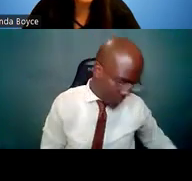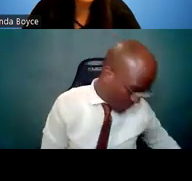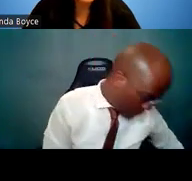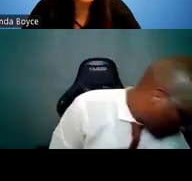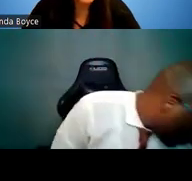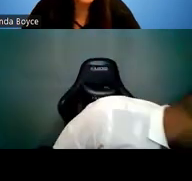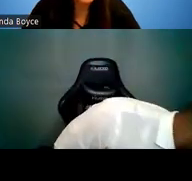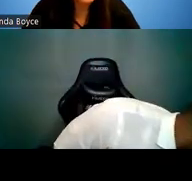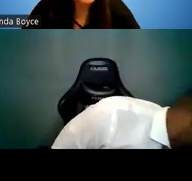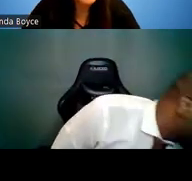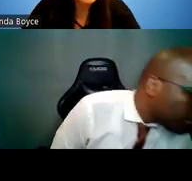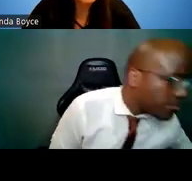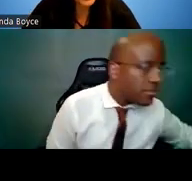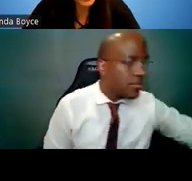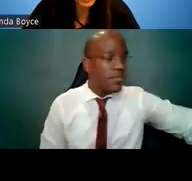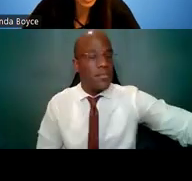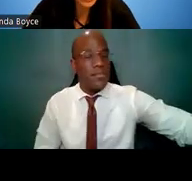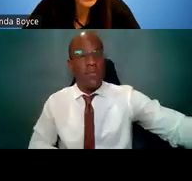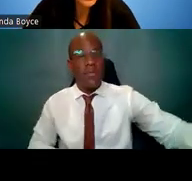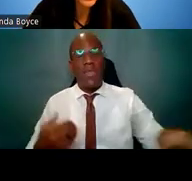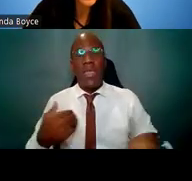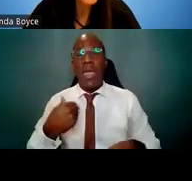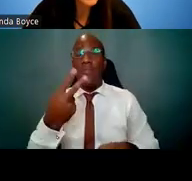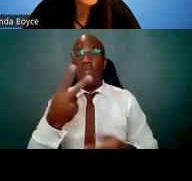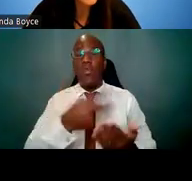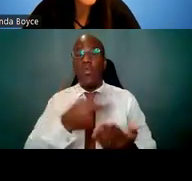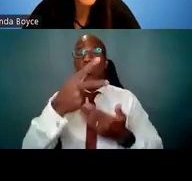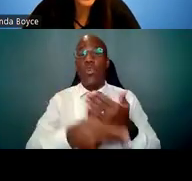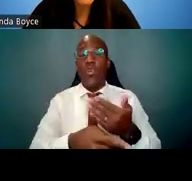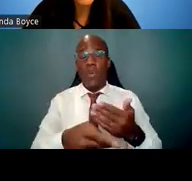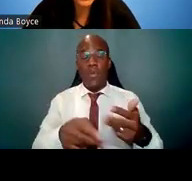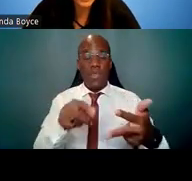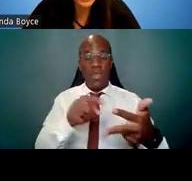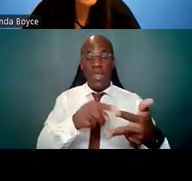There are two programs targeted to postdocs; the F32 and the F99.